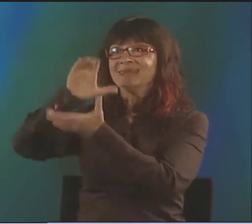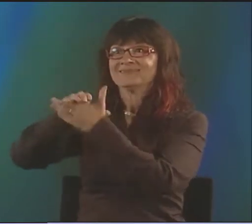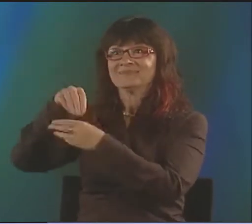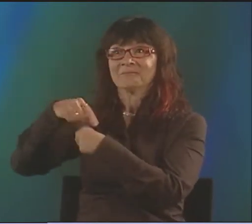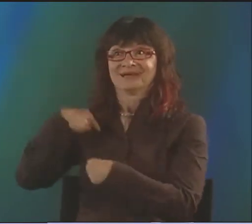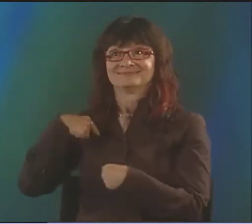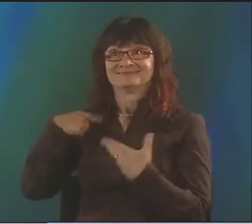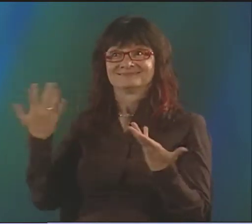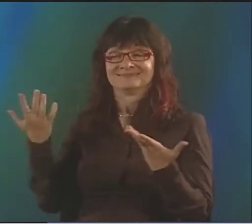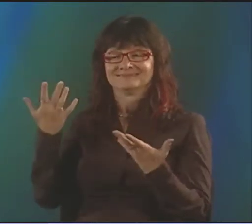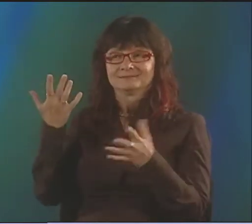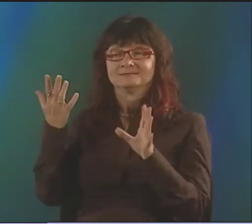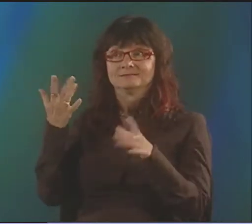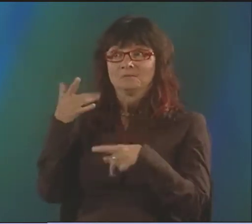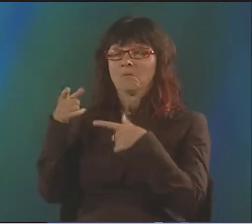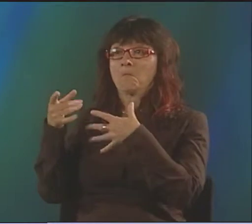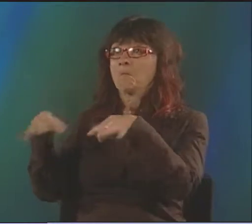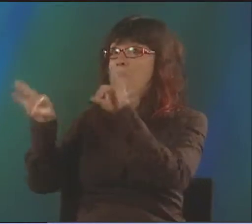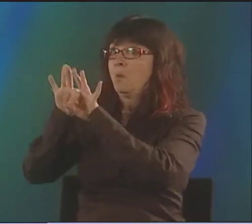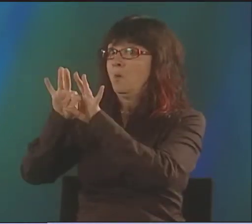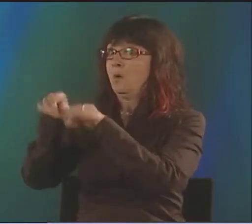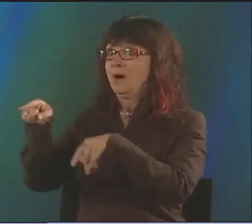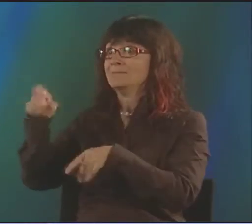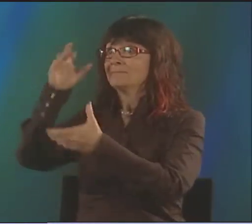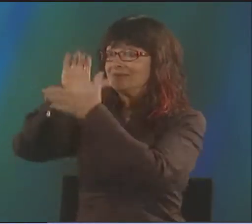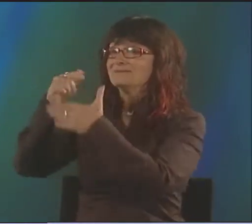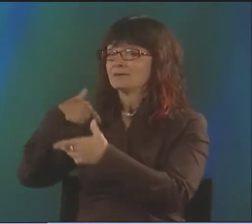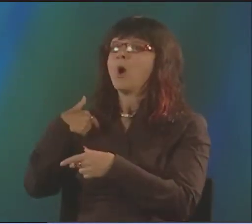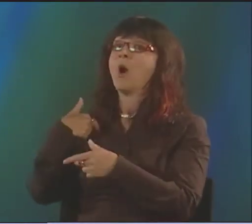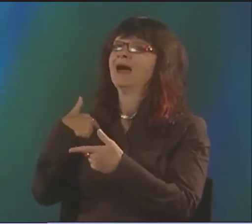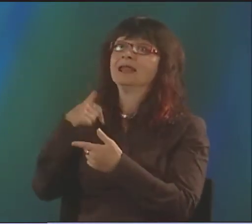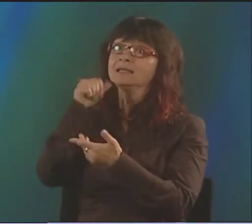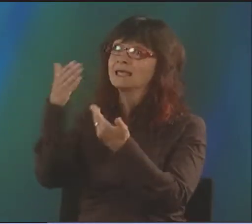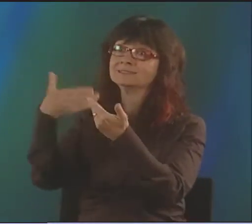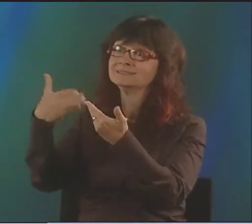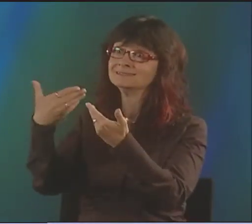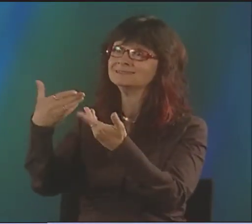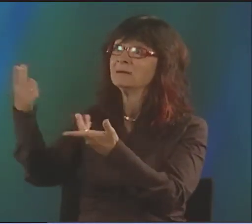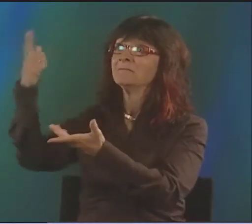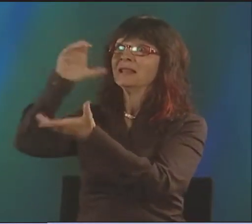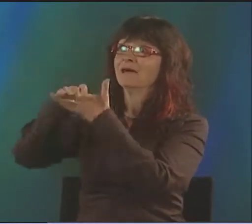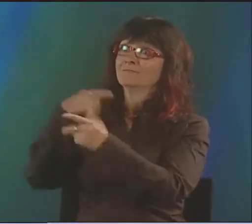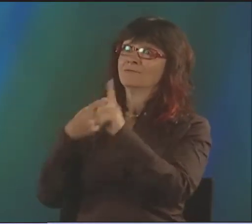BECAUSE THEY REALLY BELIEVE IN ME THERE. IT'S GREAT. THEY BELIEVE IN ME.